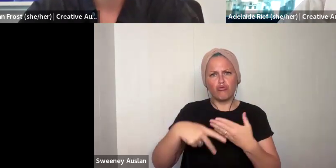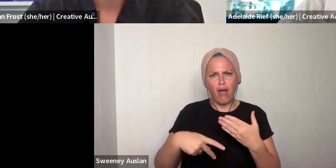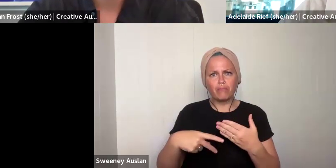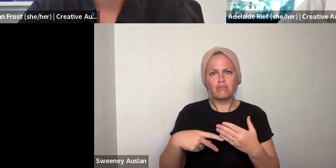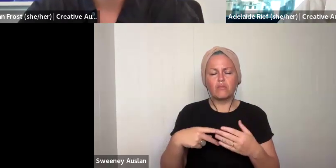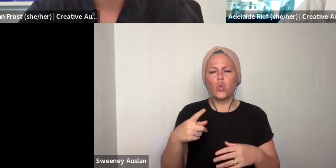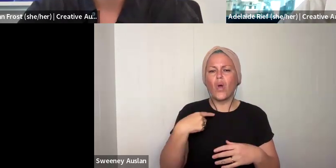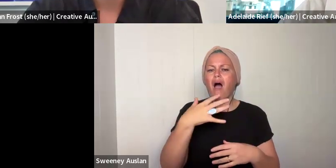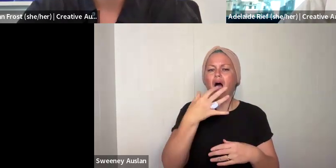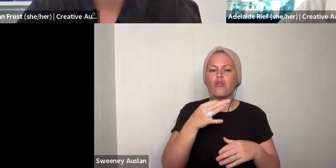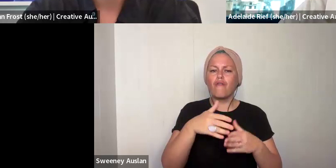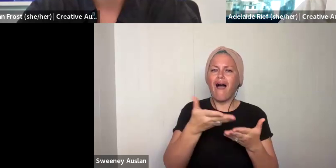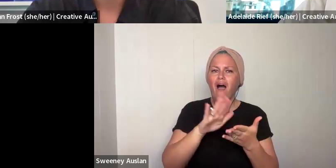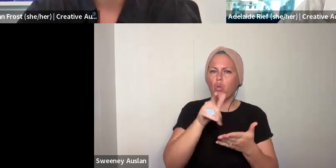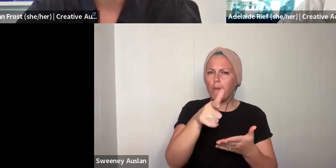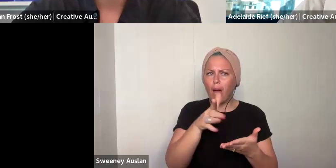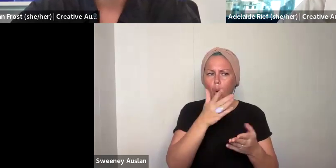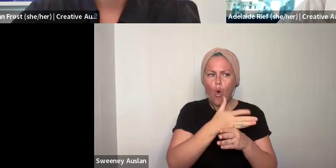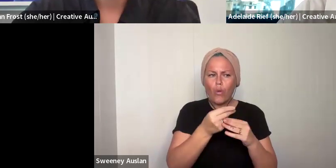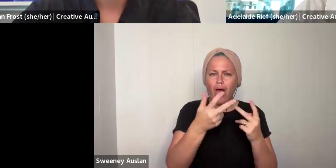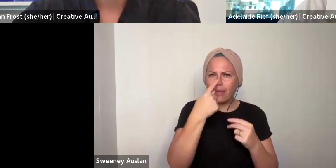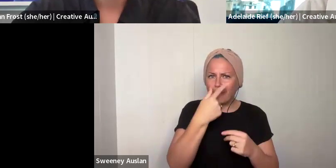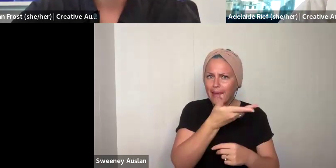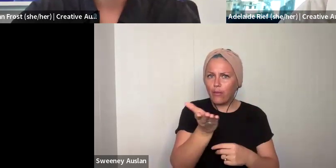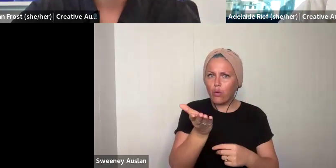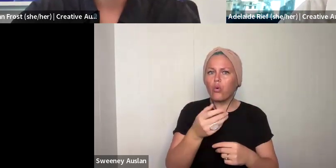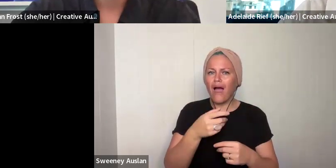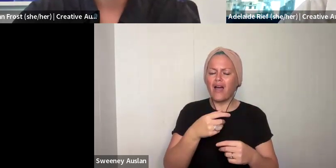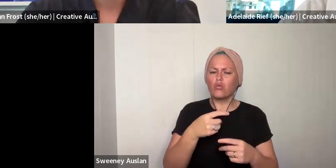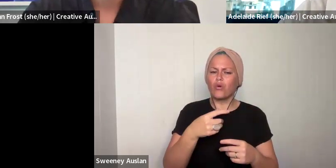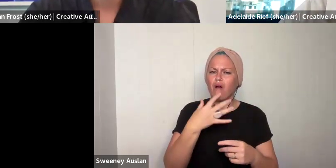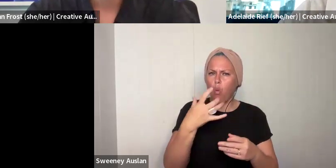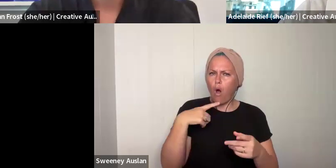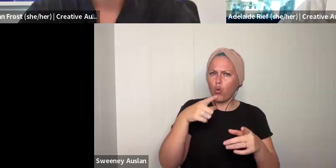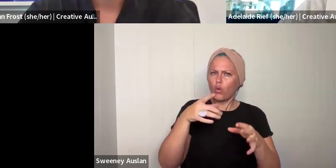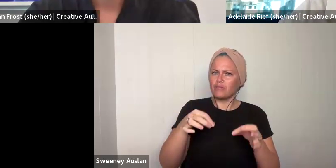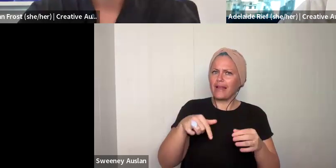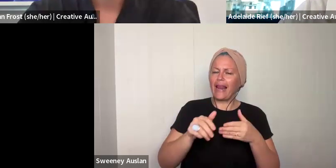you in the application form. These questions ask you to introduce yourself, to tell us a